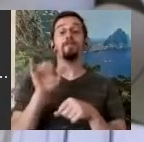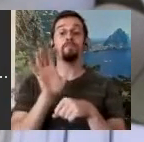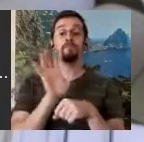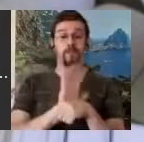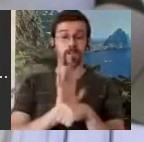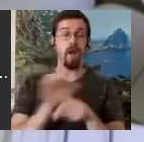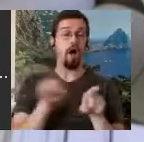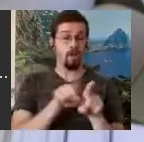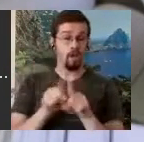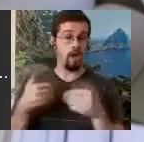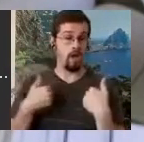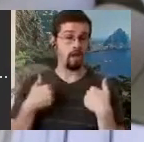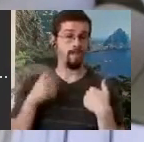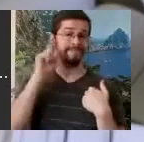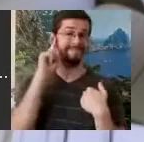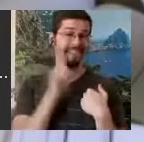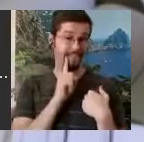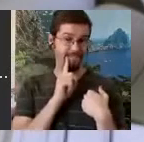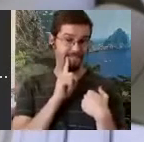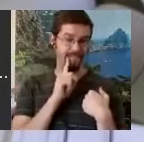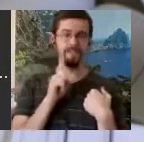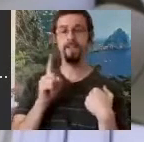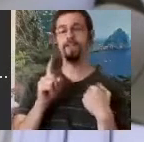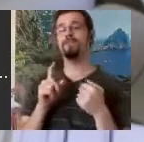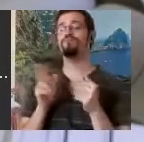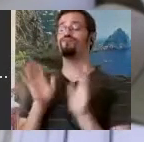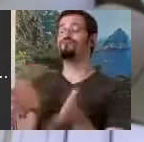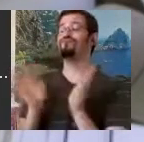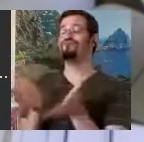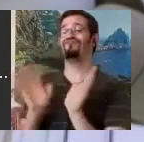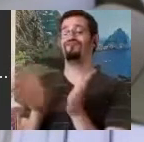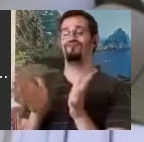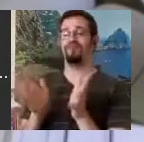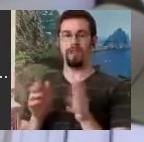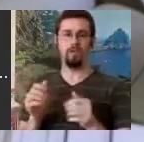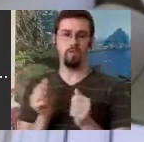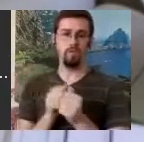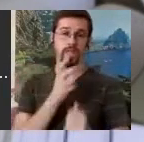each other in Danish Sign Language and I was to analyze the difference between